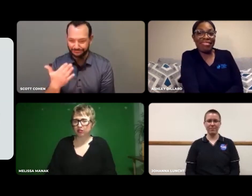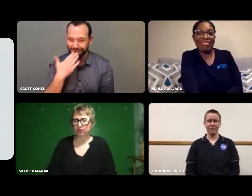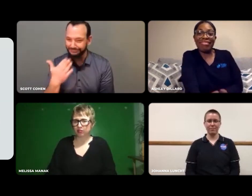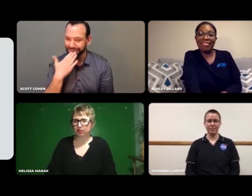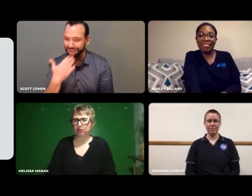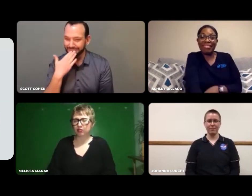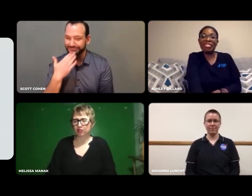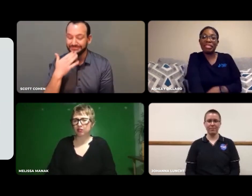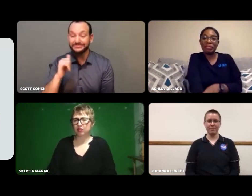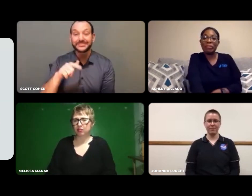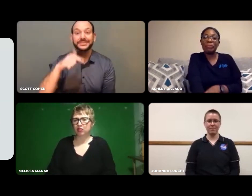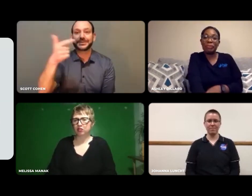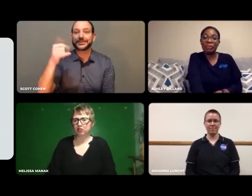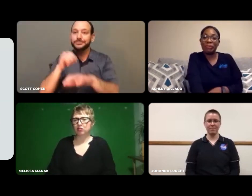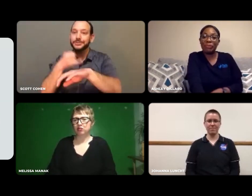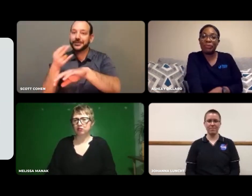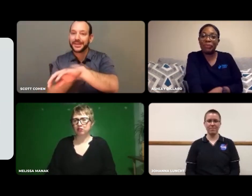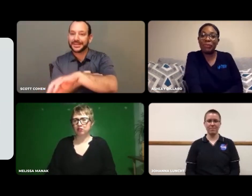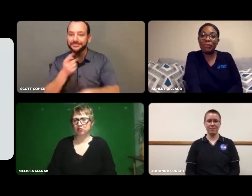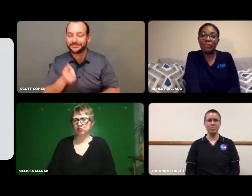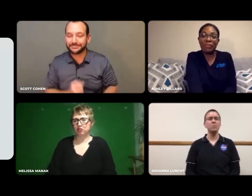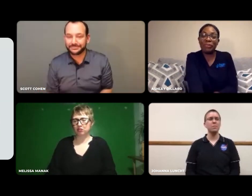Excellent comments. Johanna?